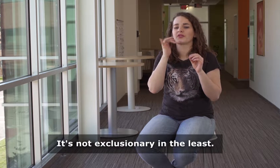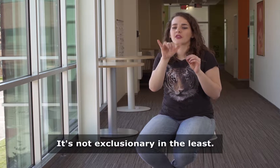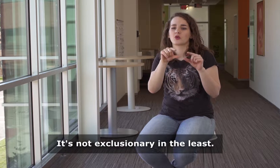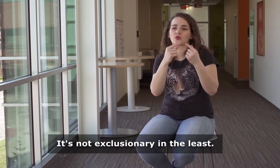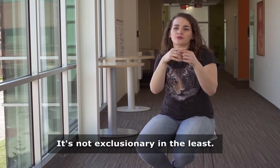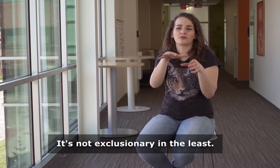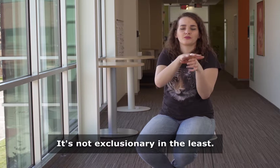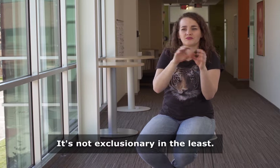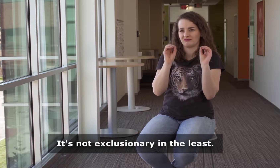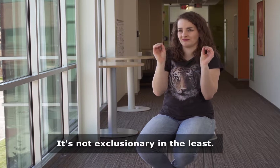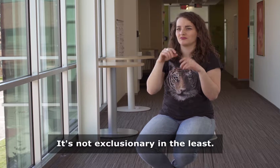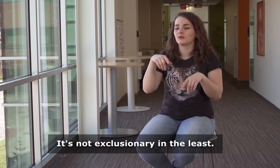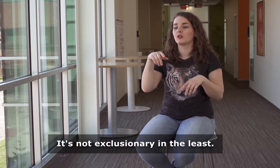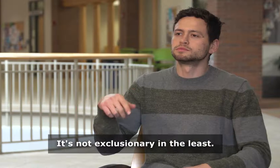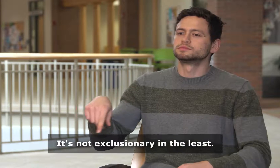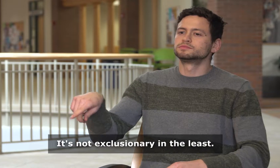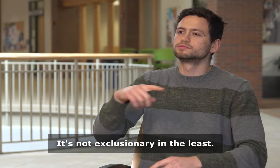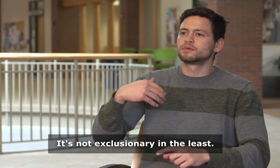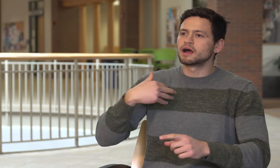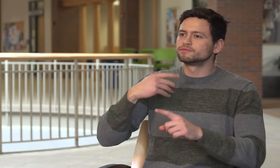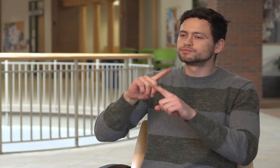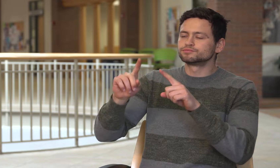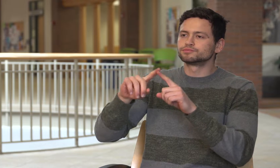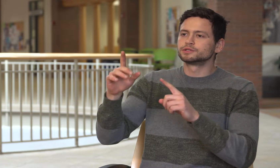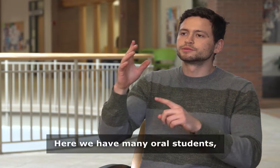It's not exclusionary in the least.